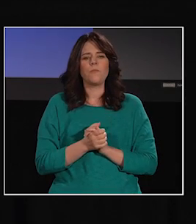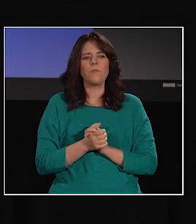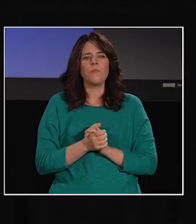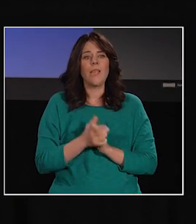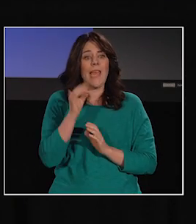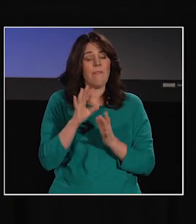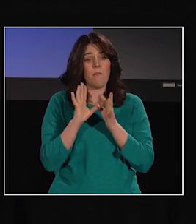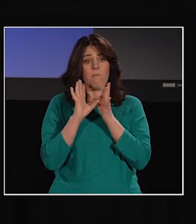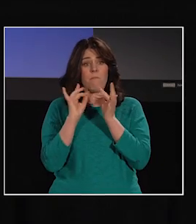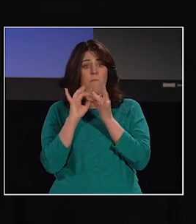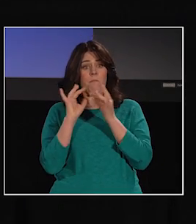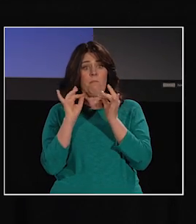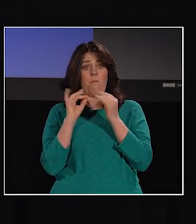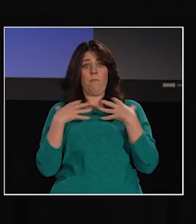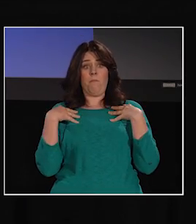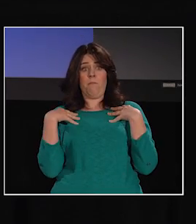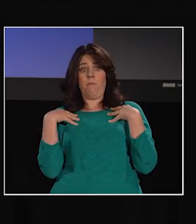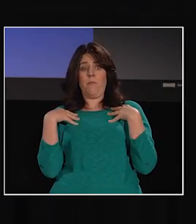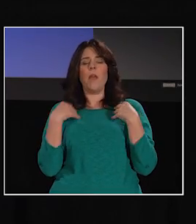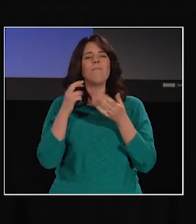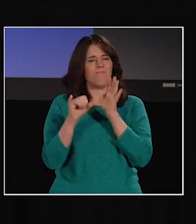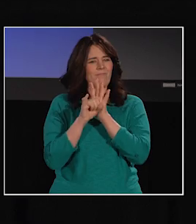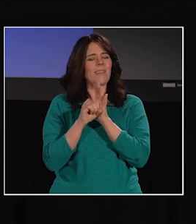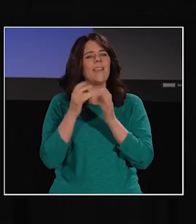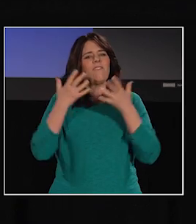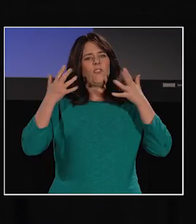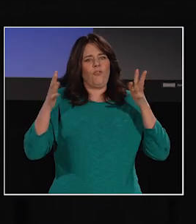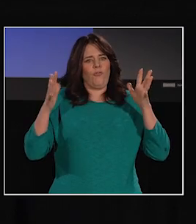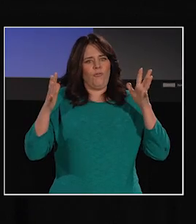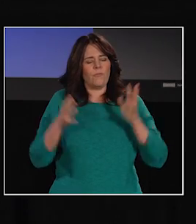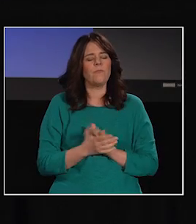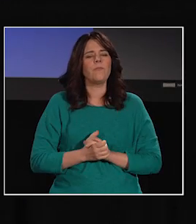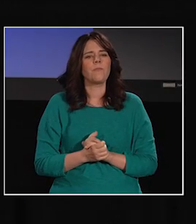and a backwards motion to indicate events that have happened in the past.